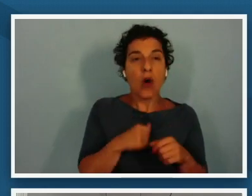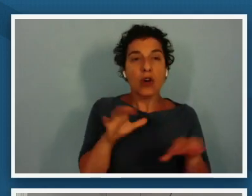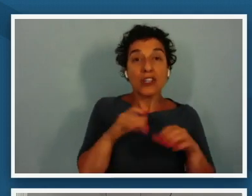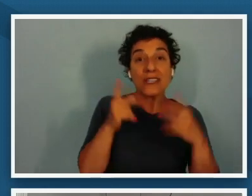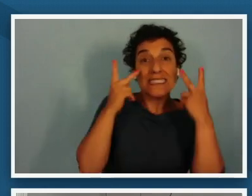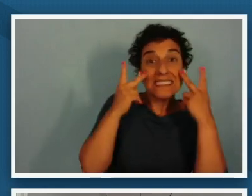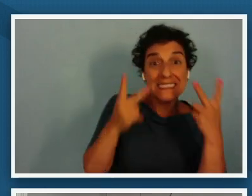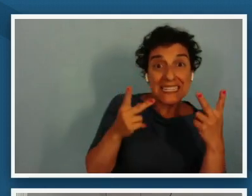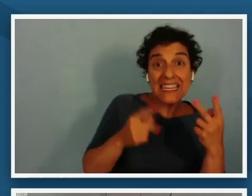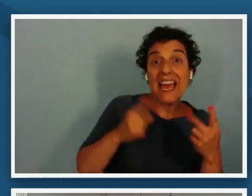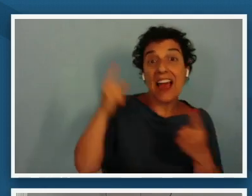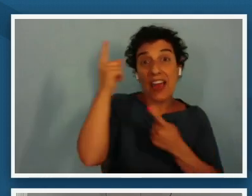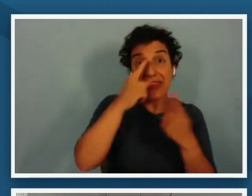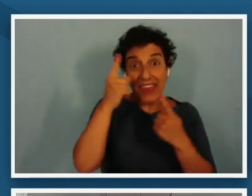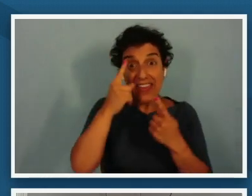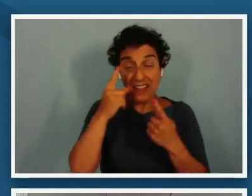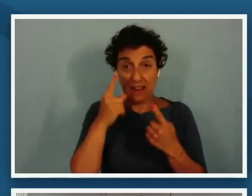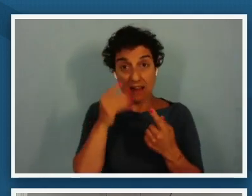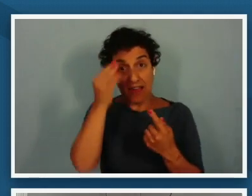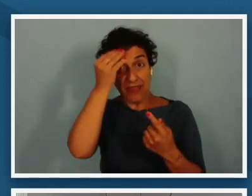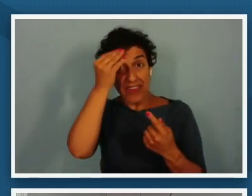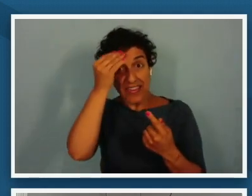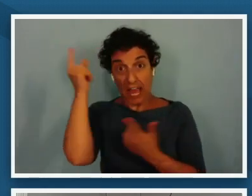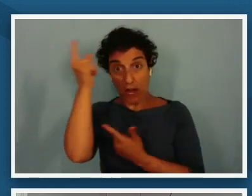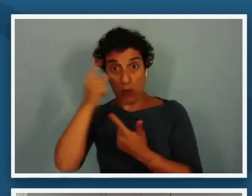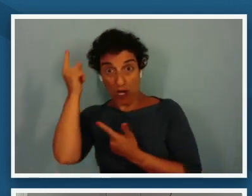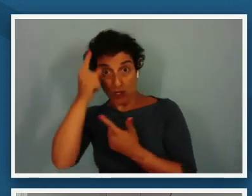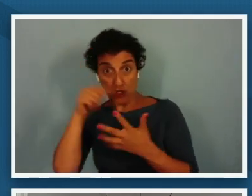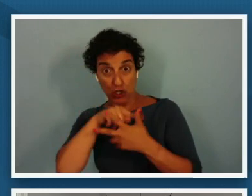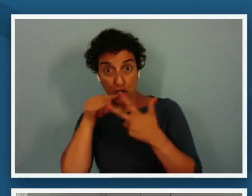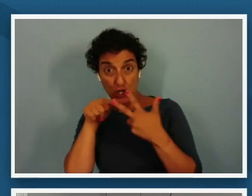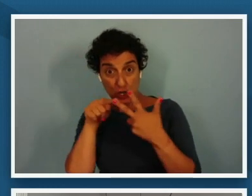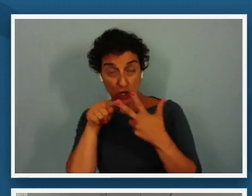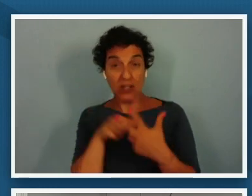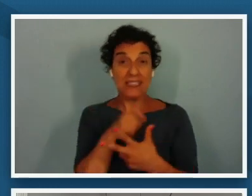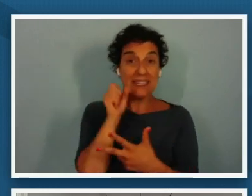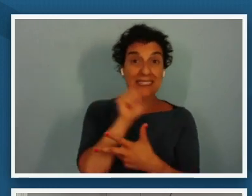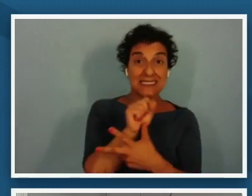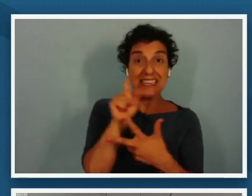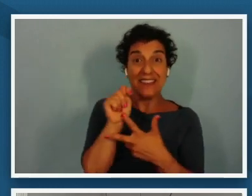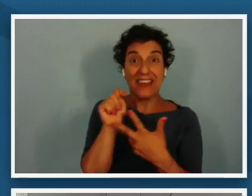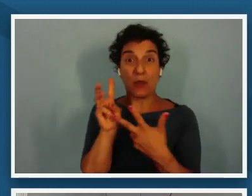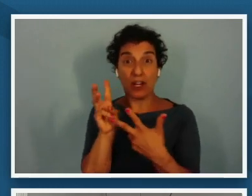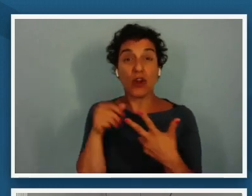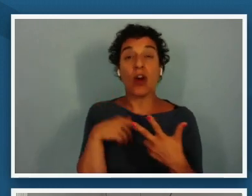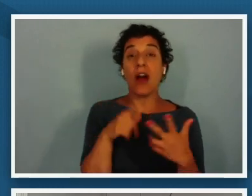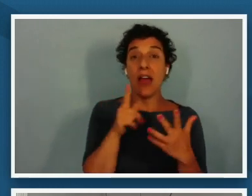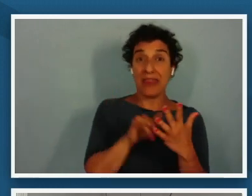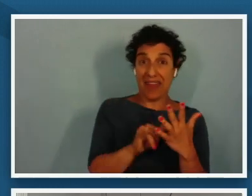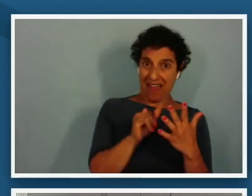of see think wonder i'm going to invite you to consider what happens when the